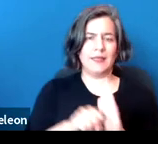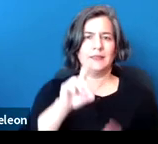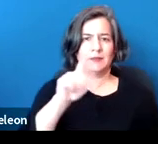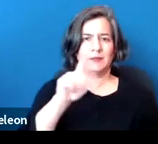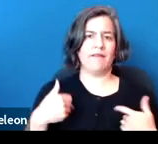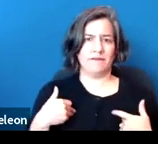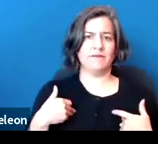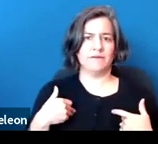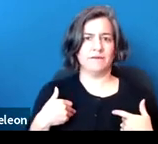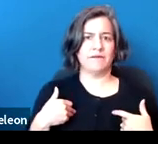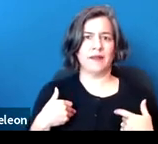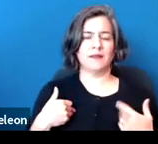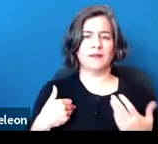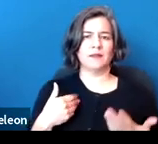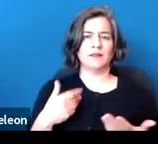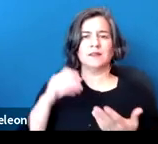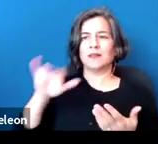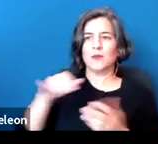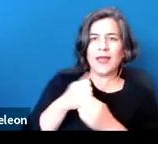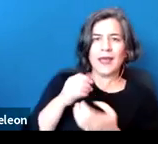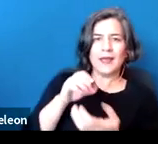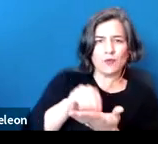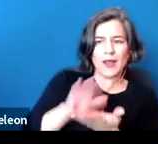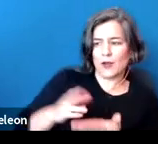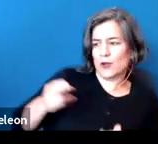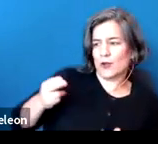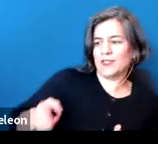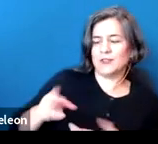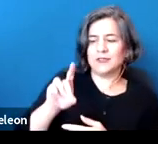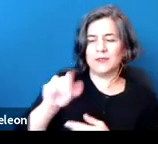Again, we get the record or history of disability, regardless of whether the record is,